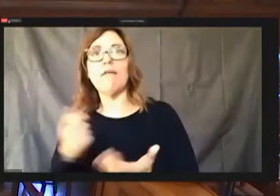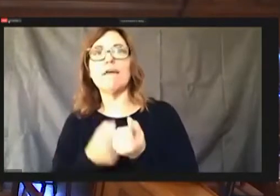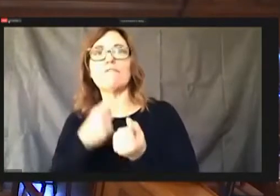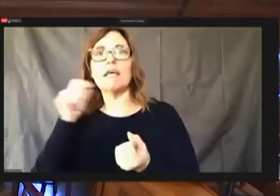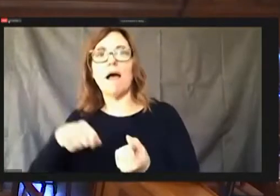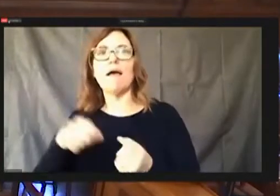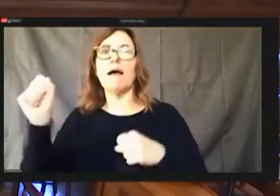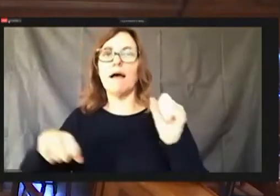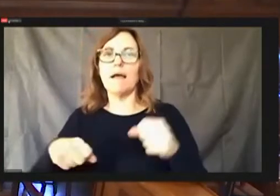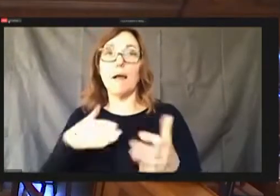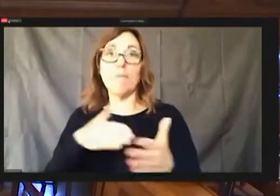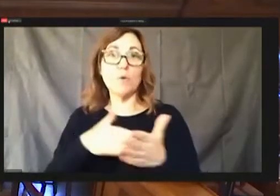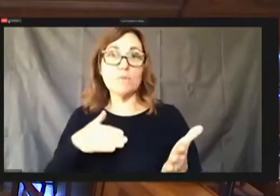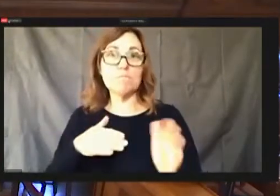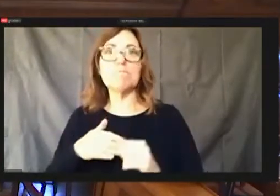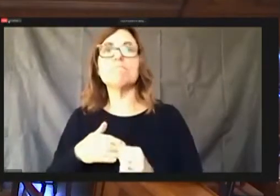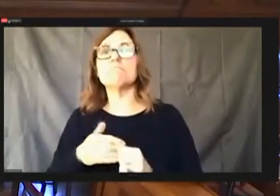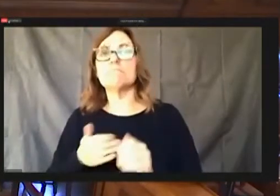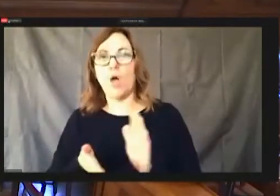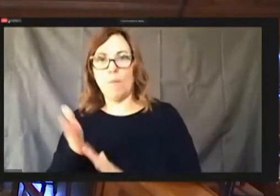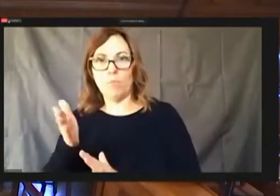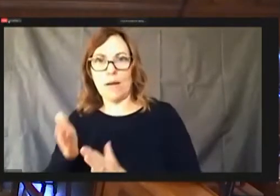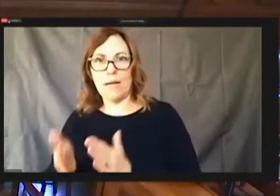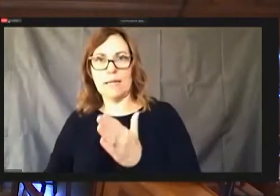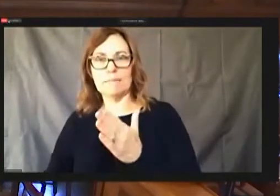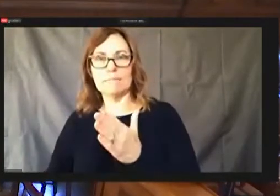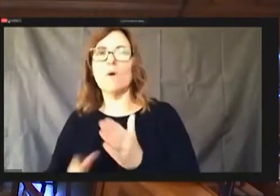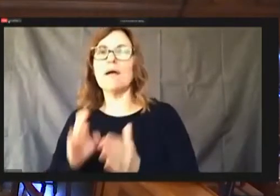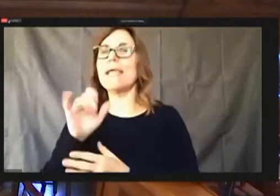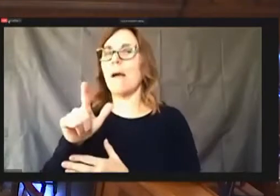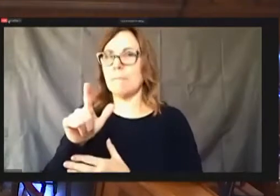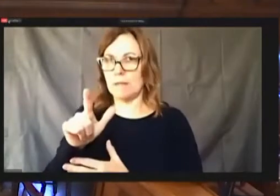Upgrading them in capital member excuse me number three is approved can't remember number